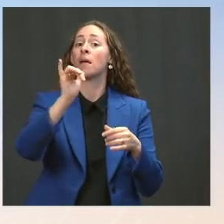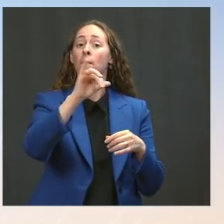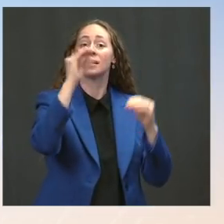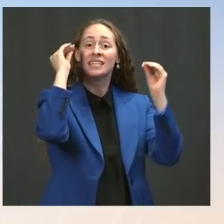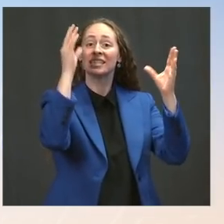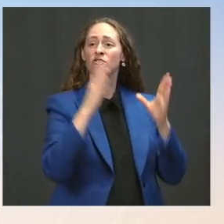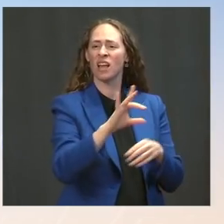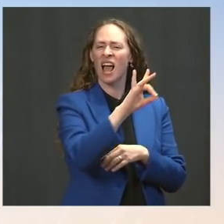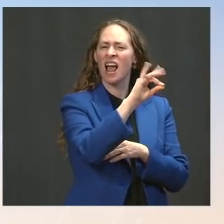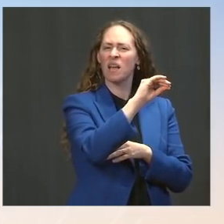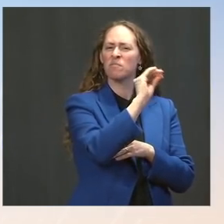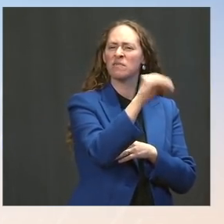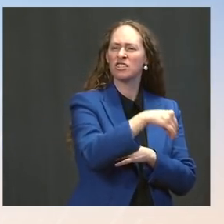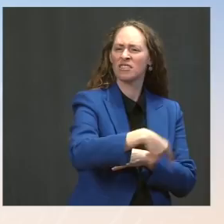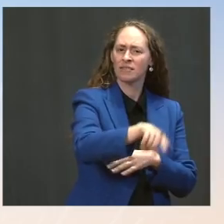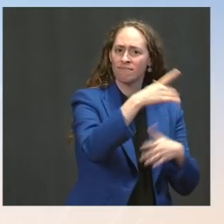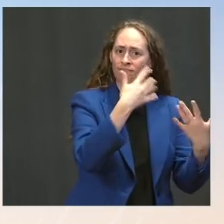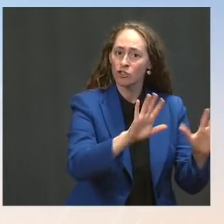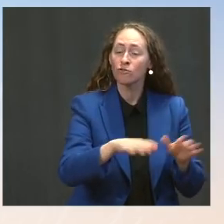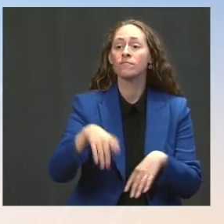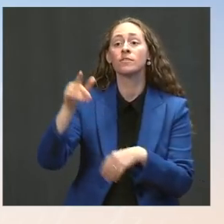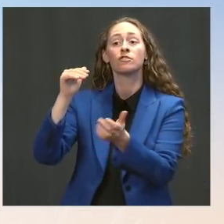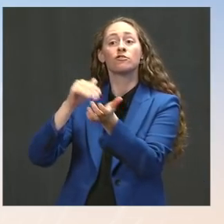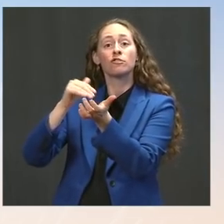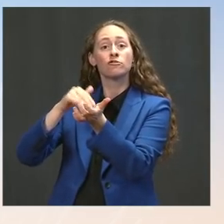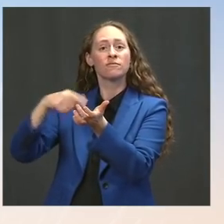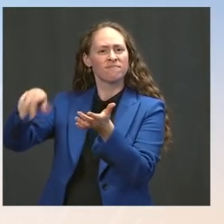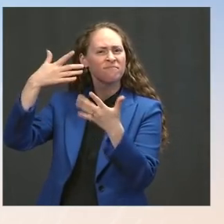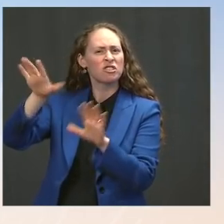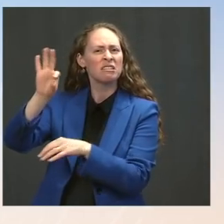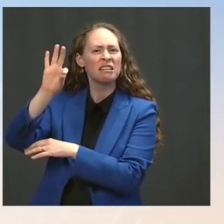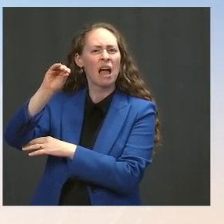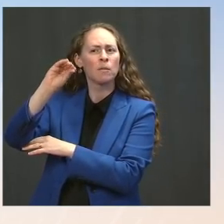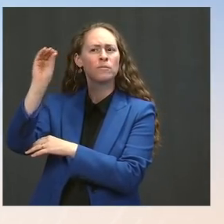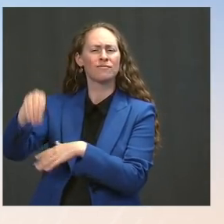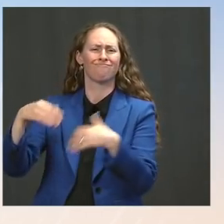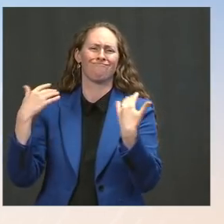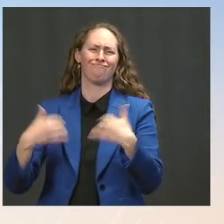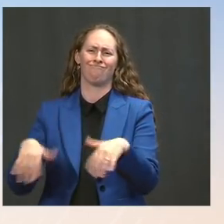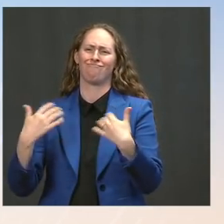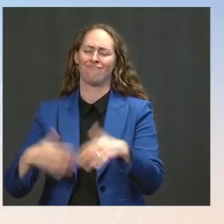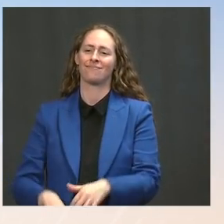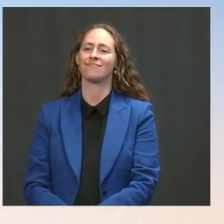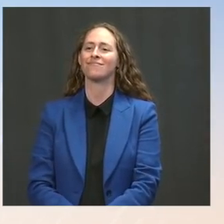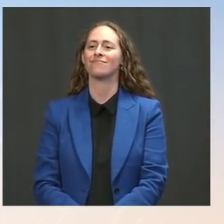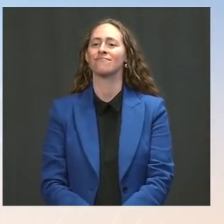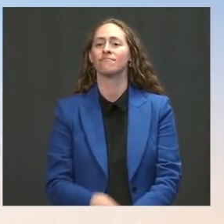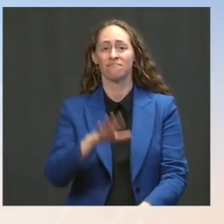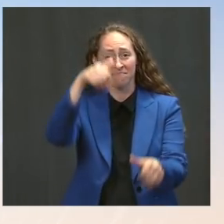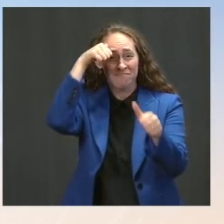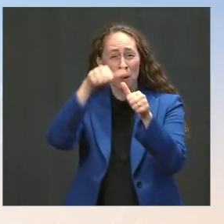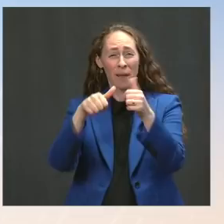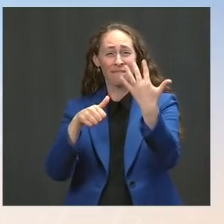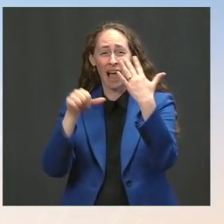For the second week in a row, last week the five states with the highest case rates -- Arkansas, Florida, Louisiana, Texas, and California --